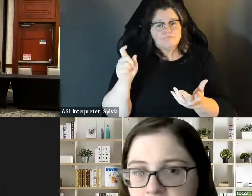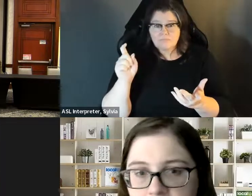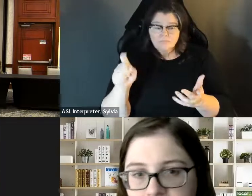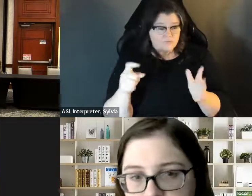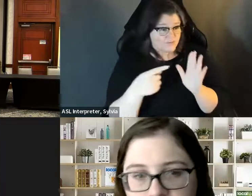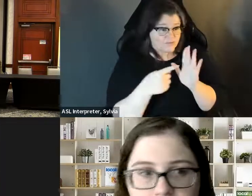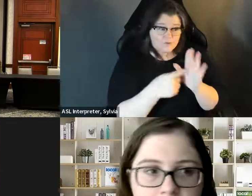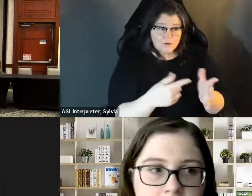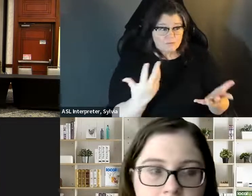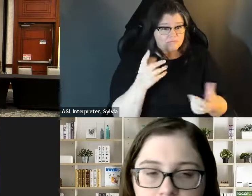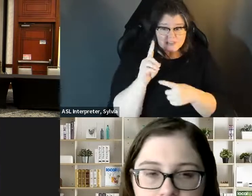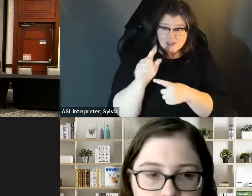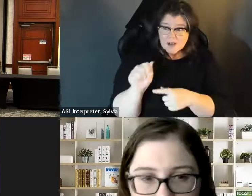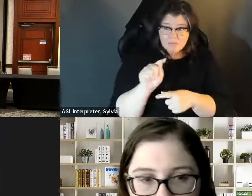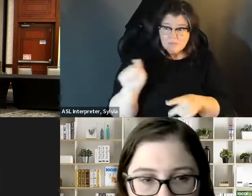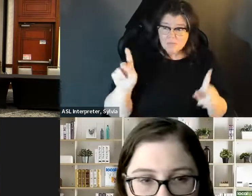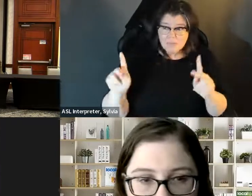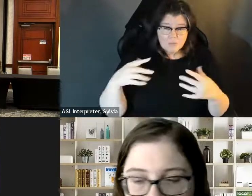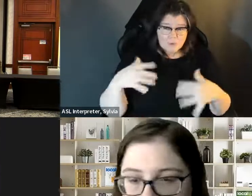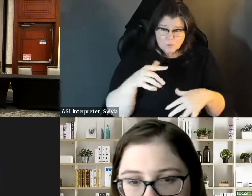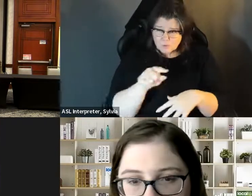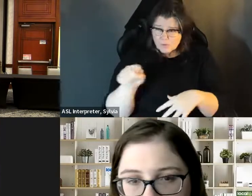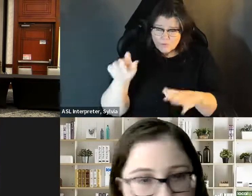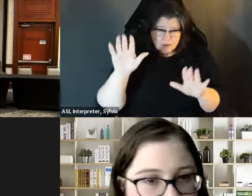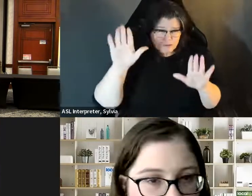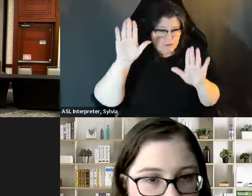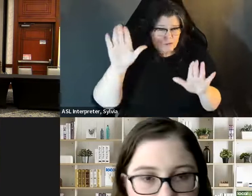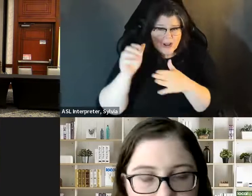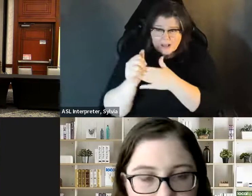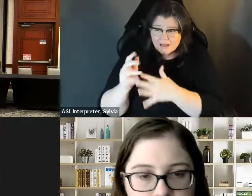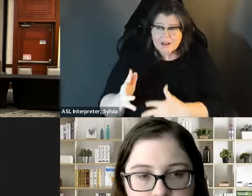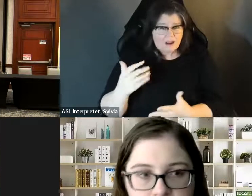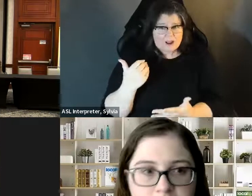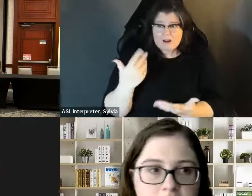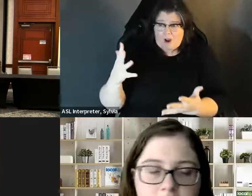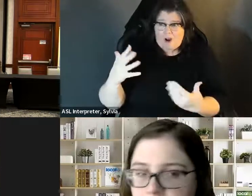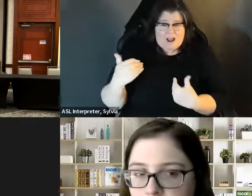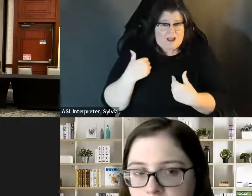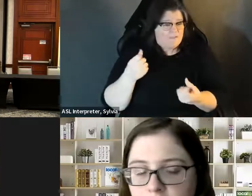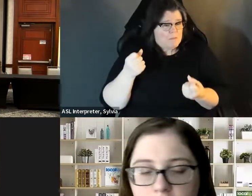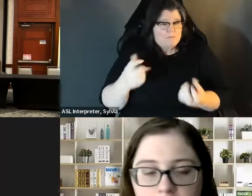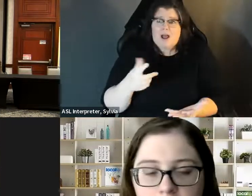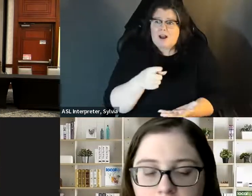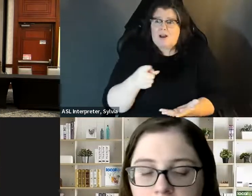And so, you know, really drilling down on on disable people are great leaders, and we have it examples of there. so, you know, really drilling down on disabled people are great leaders and we have examples out there. We have